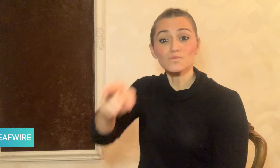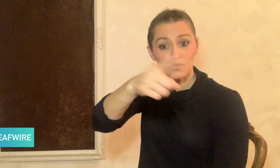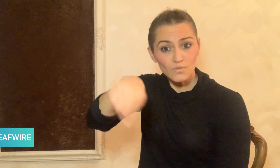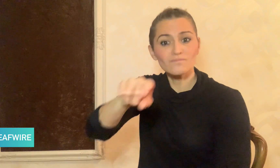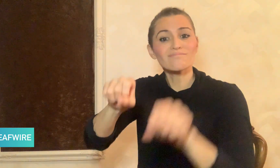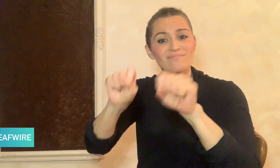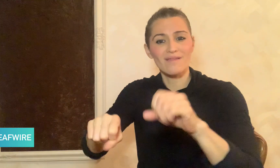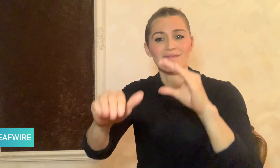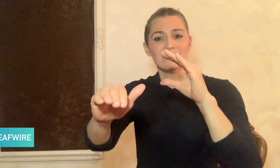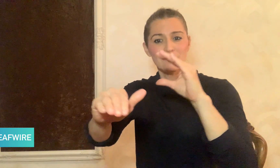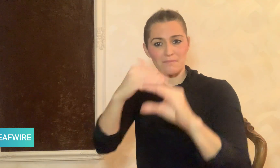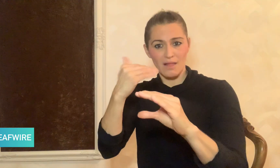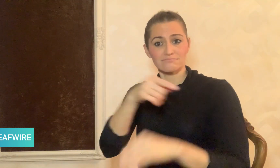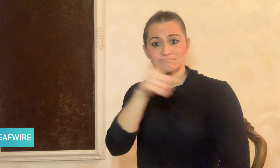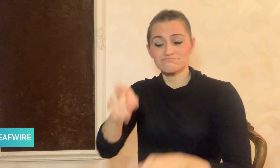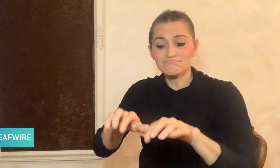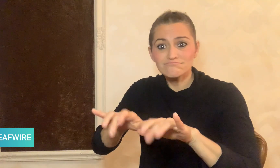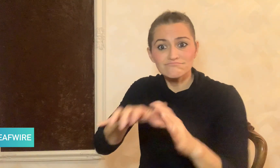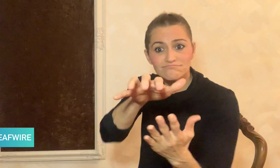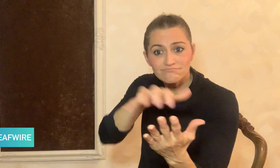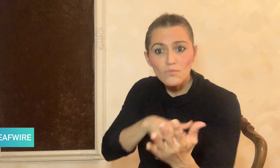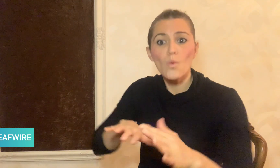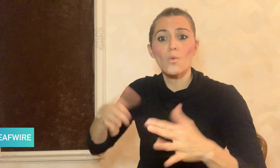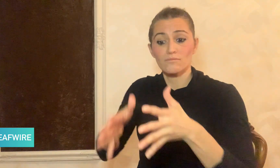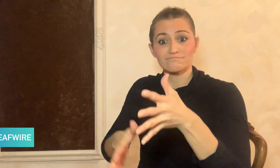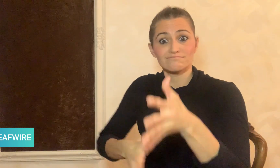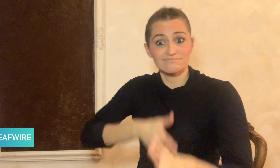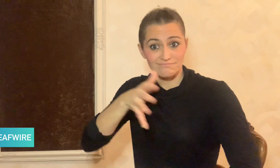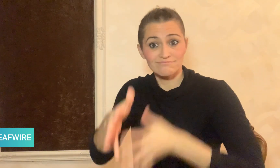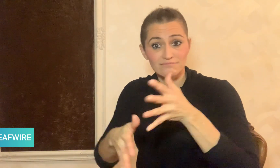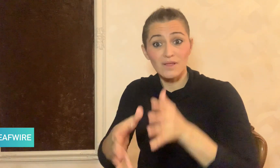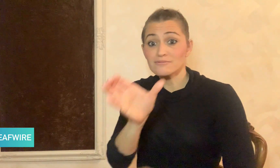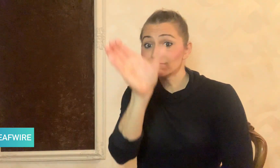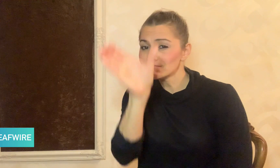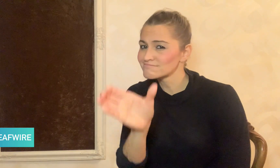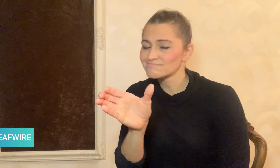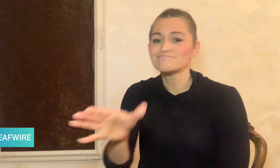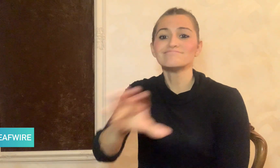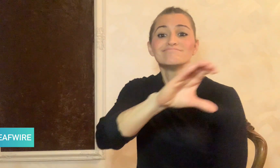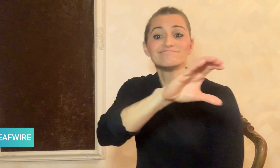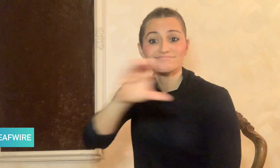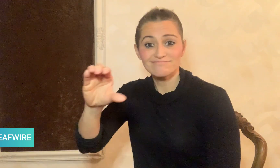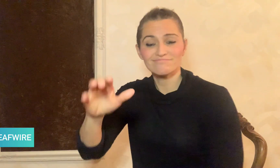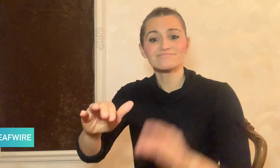You can email your text or video comments